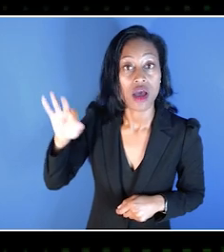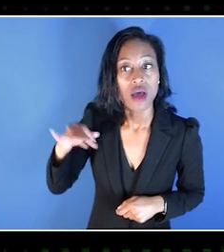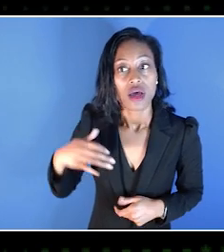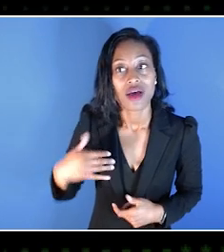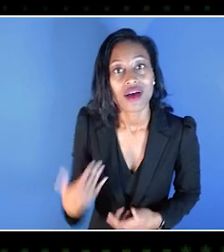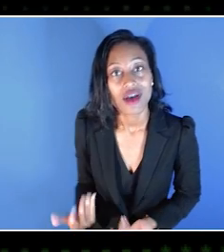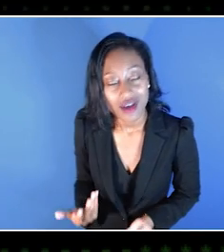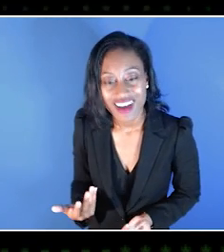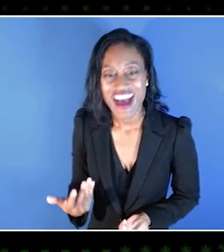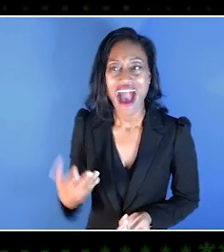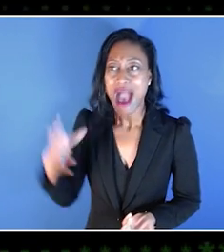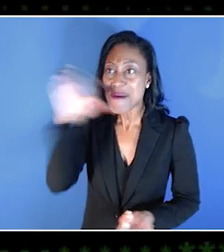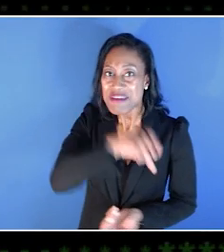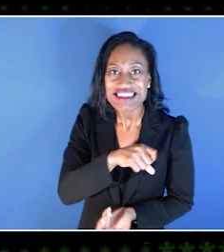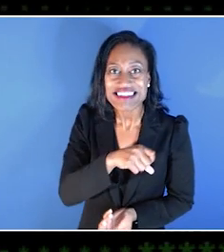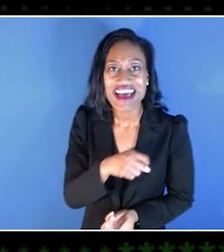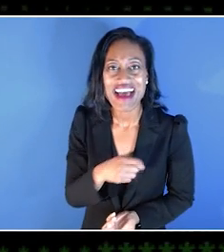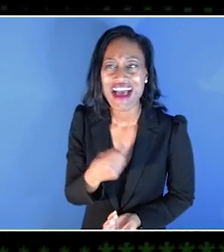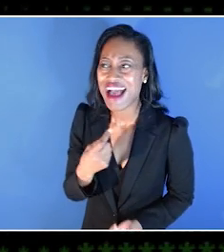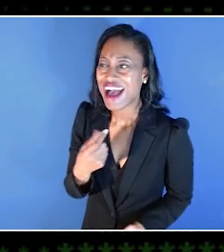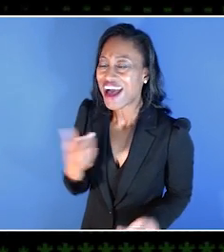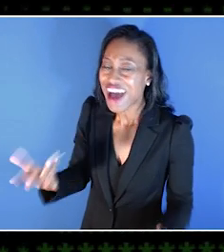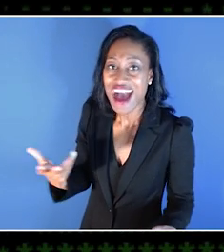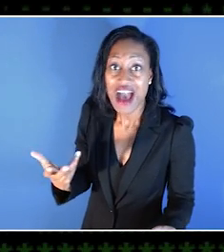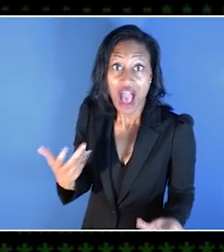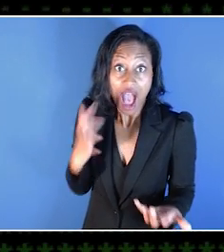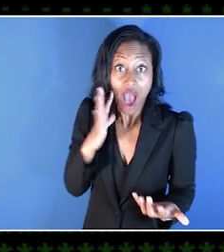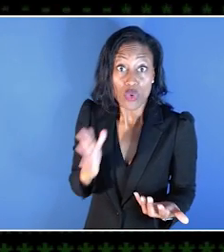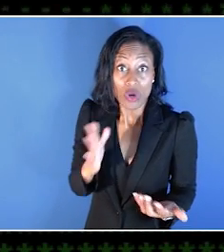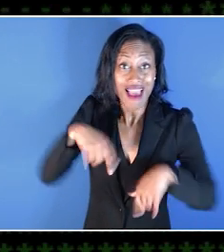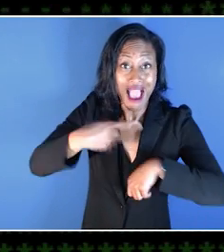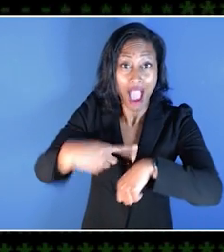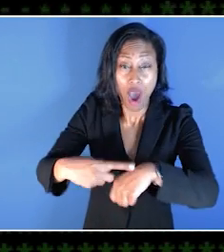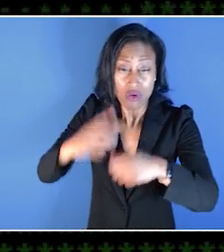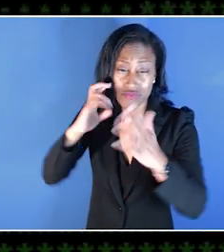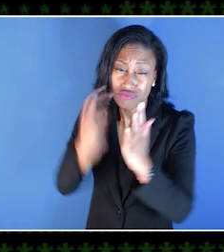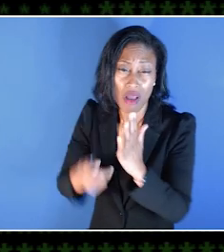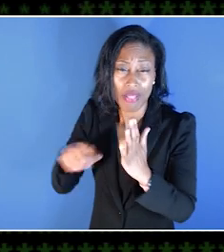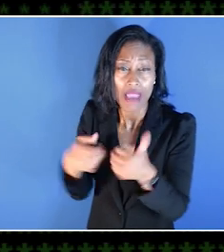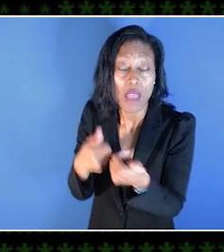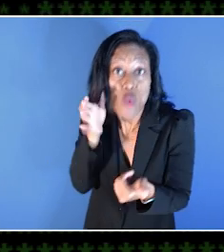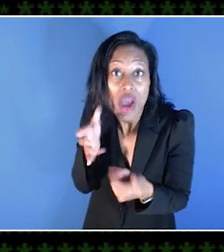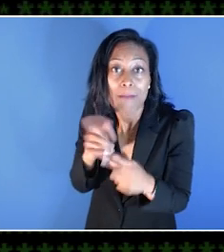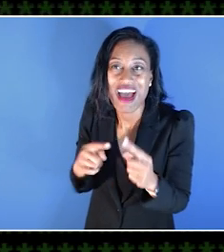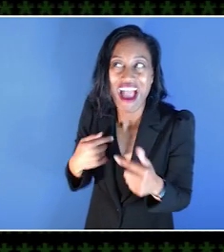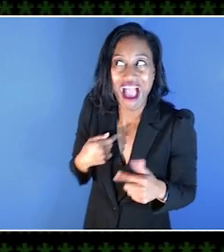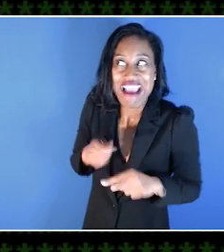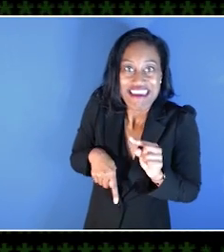I miss out on that, what would otherwise probably be hours of my life sunk into that game, I can't play.